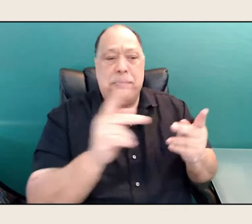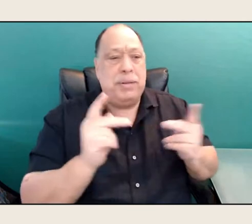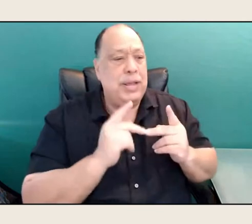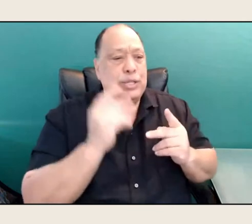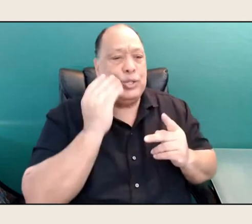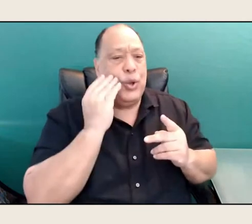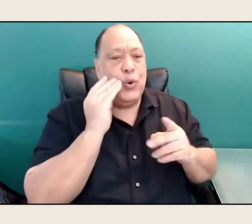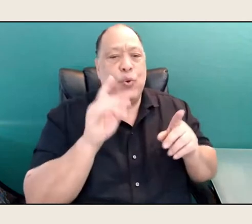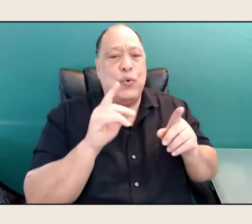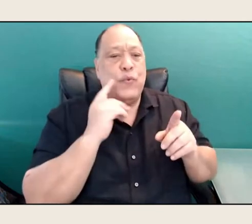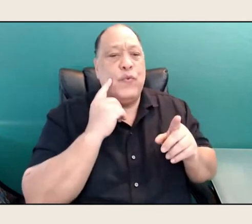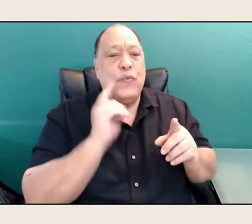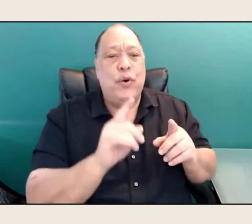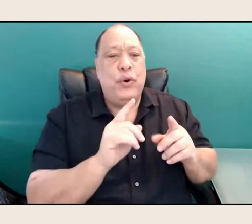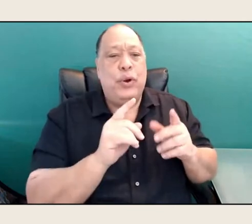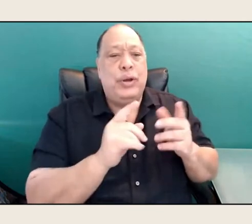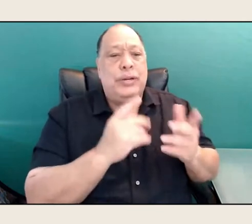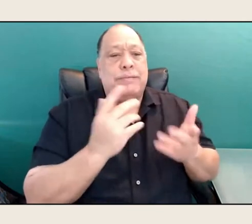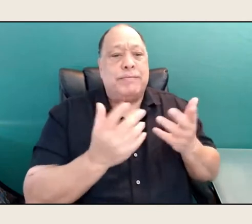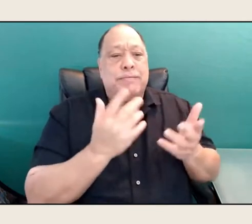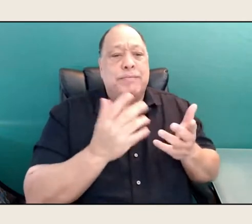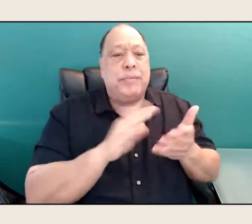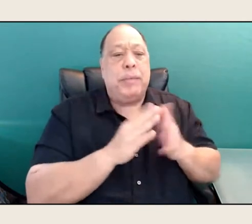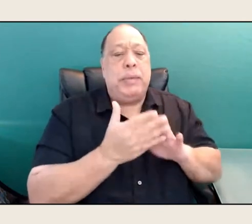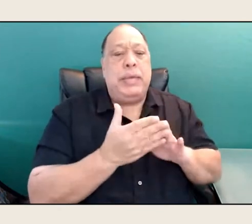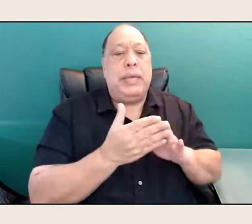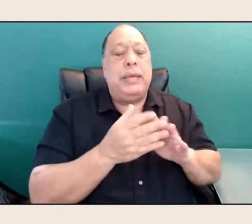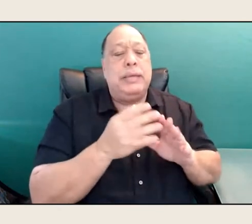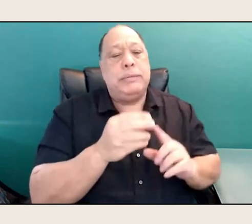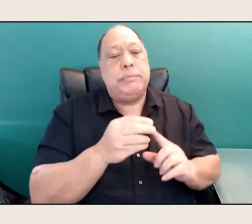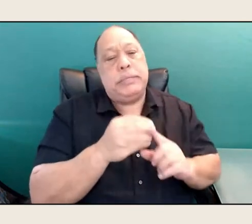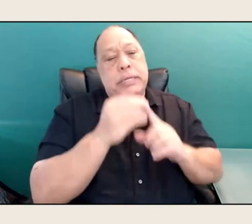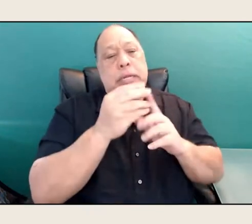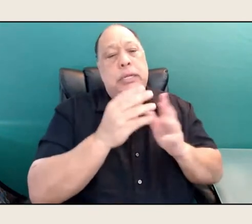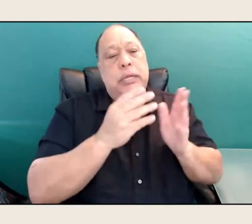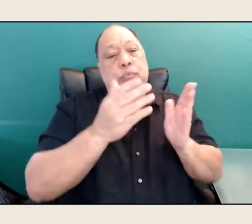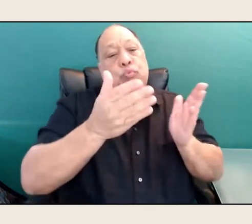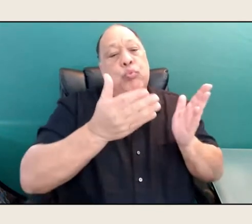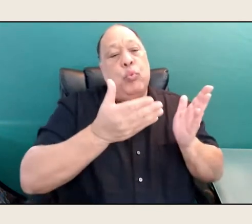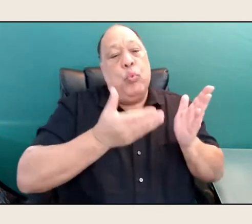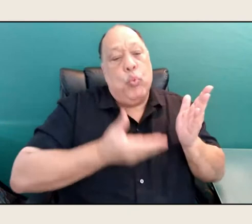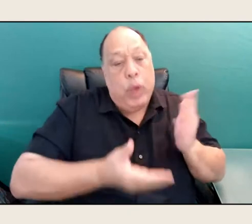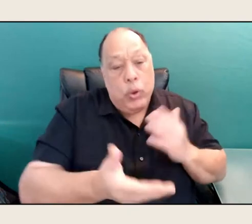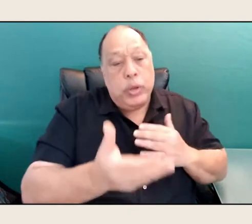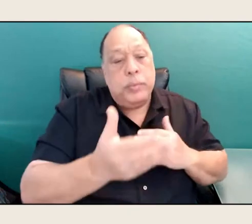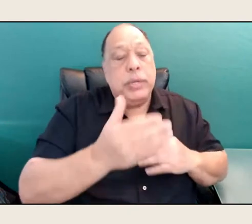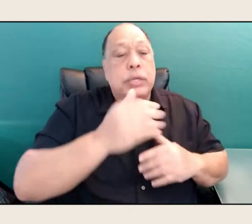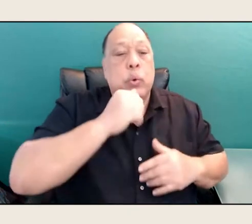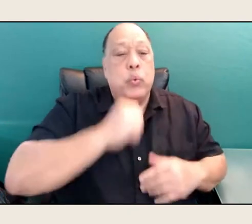for being particularly welcoming to women of color, and our traditions.